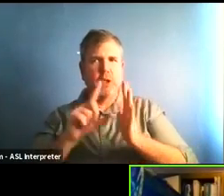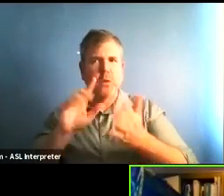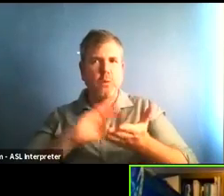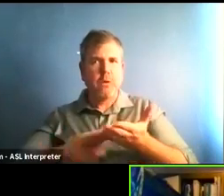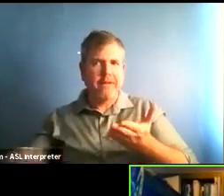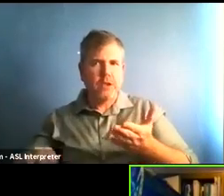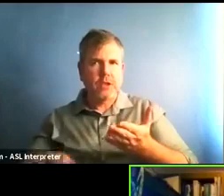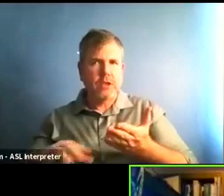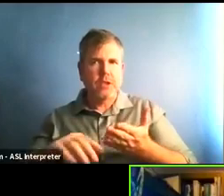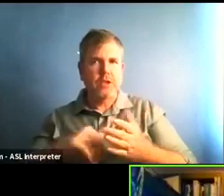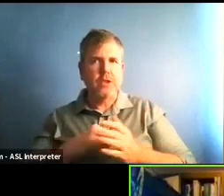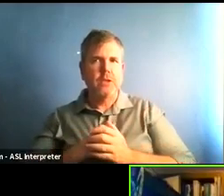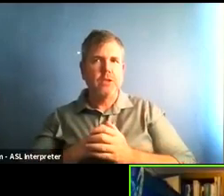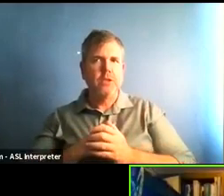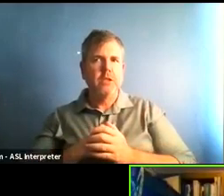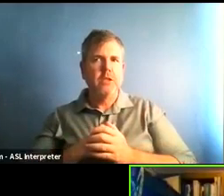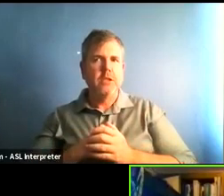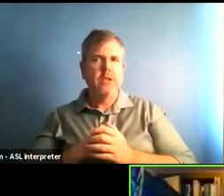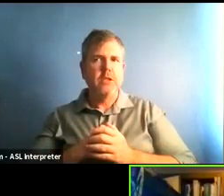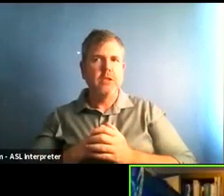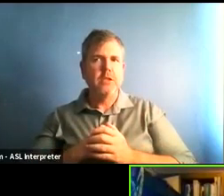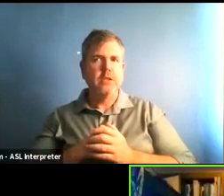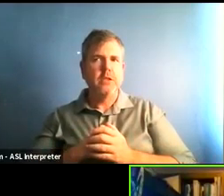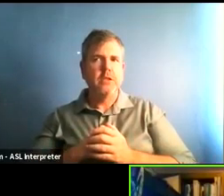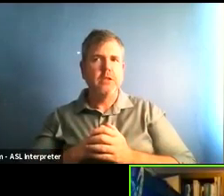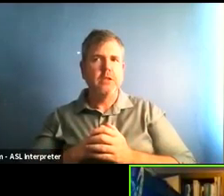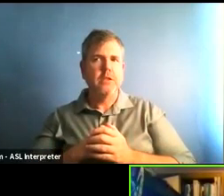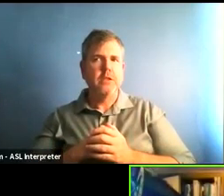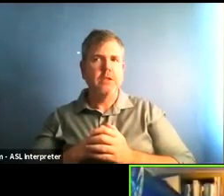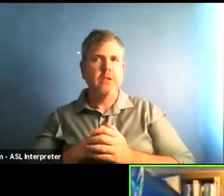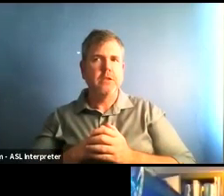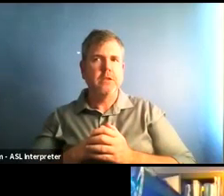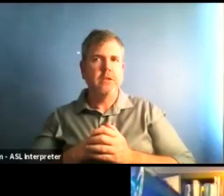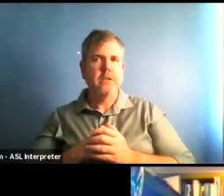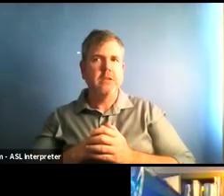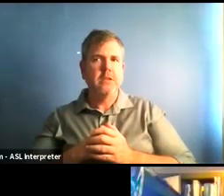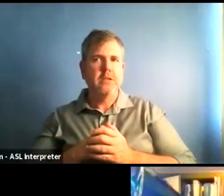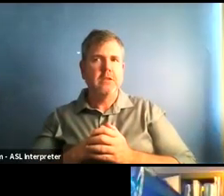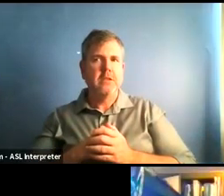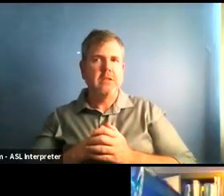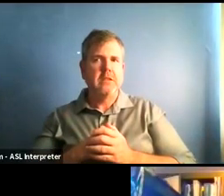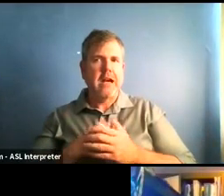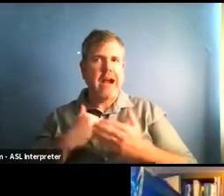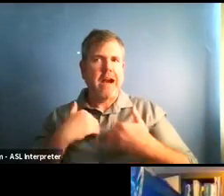each day? How is that? You've got a few questions there. Yeah, I think there's about 14 waivers to